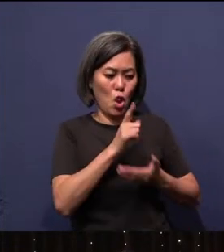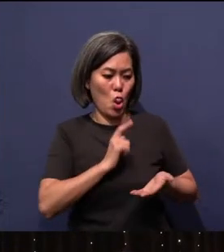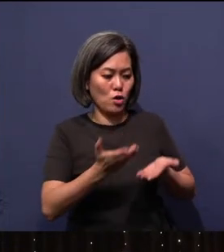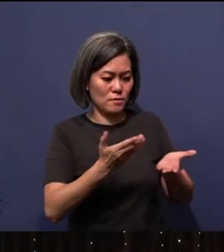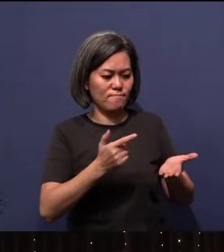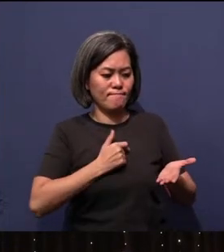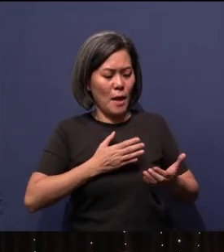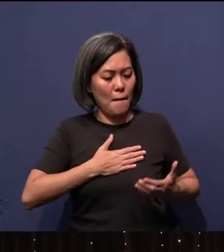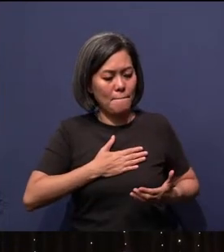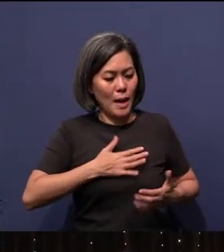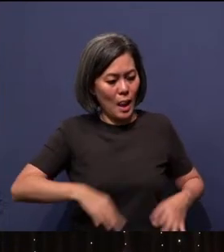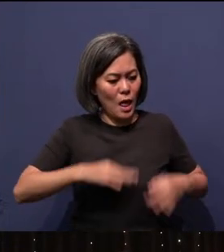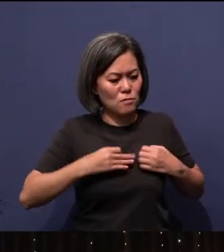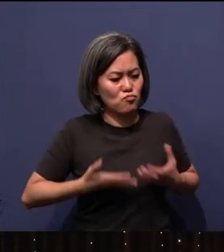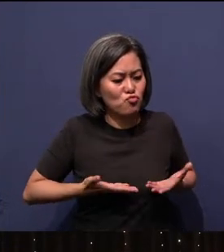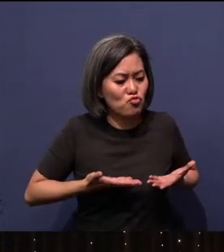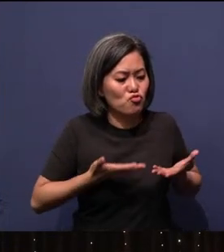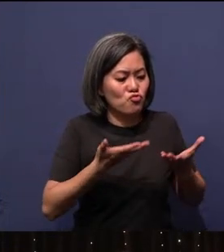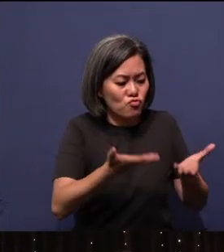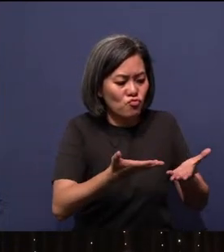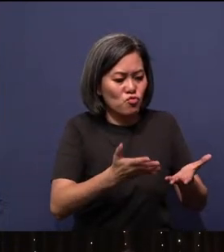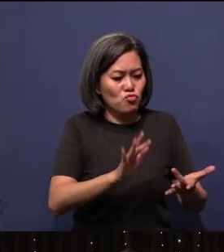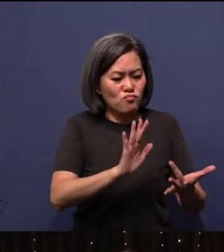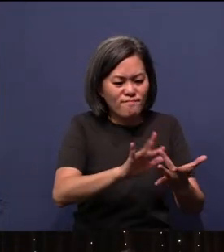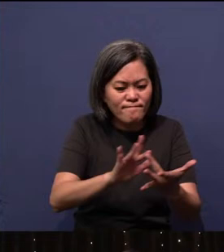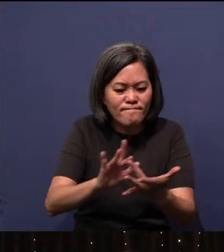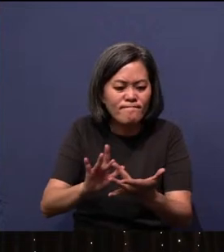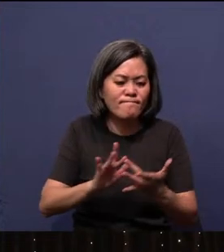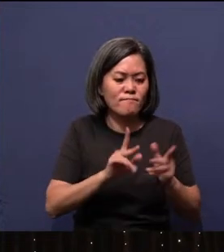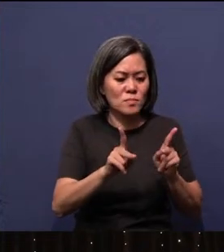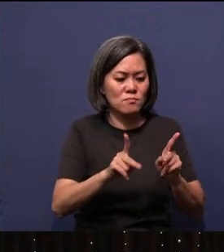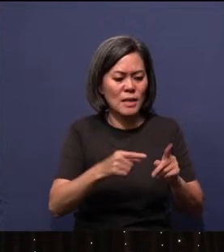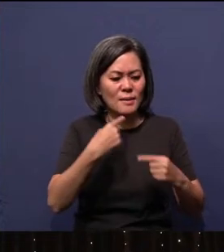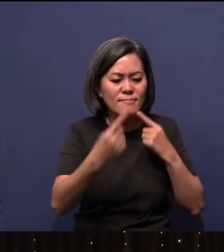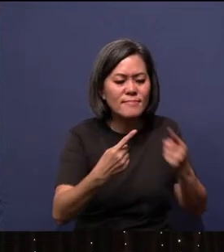reach the unreached... to tell the love of Christ...